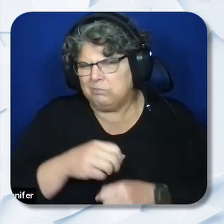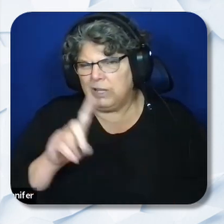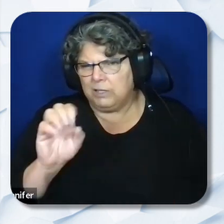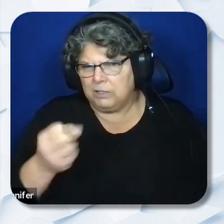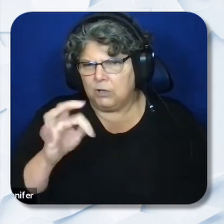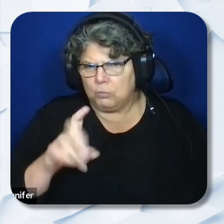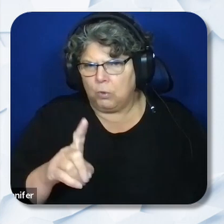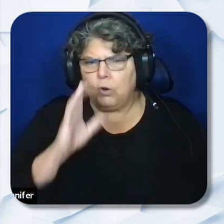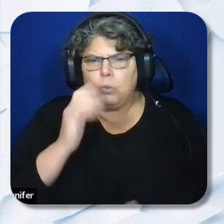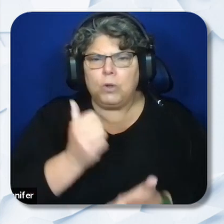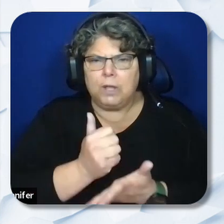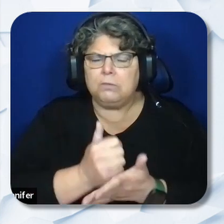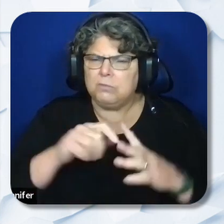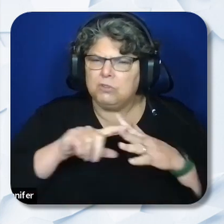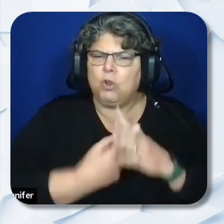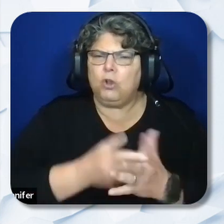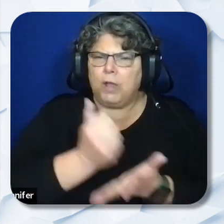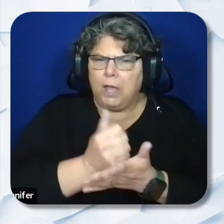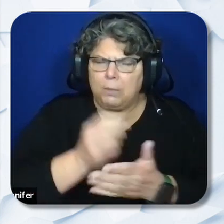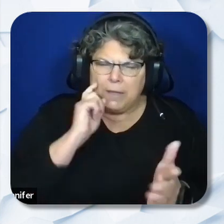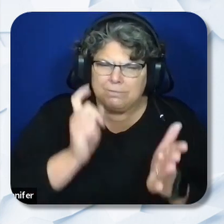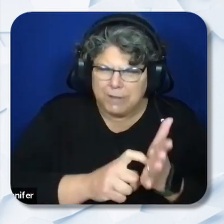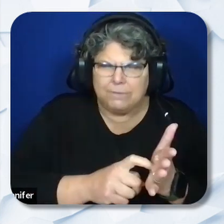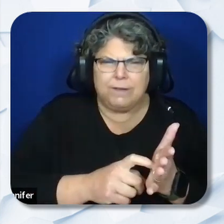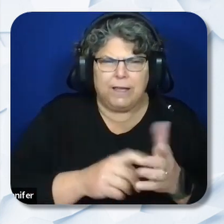districts identify strength and weaknesses in response to the needs illuminated through